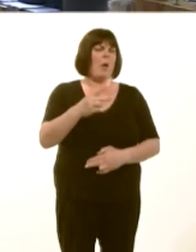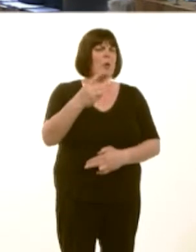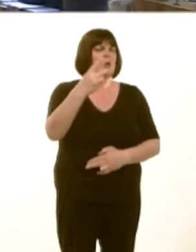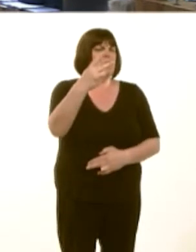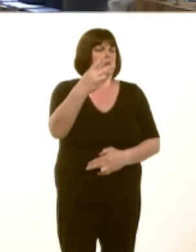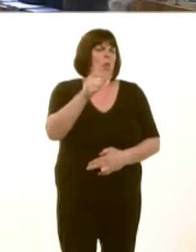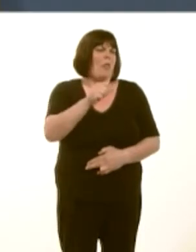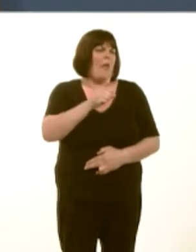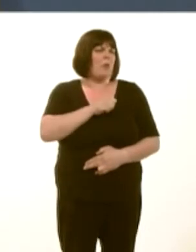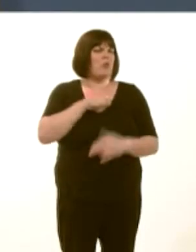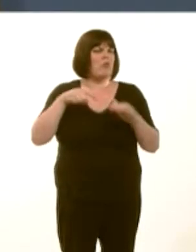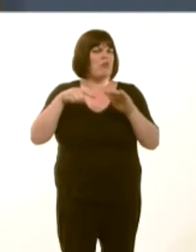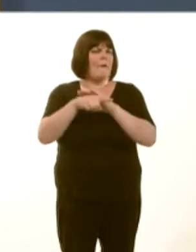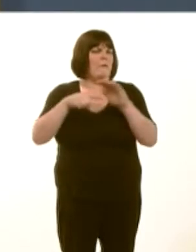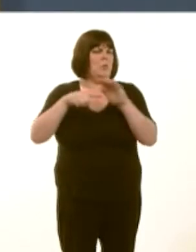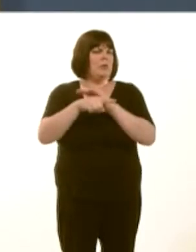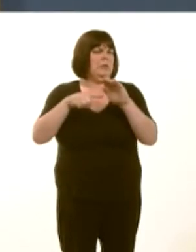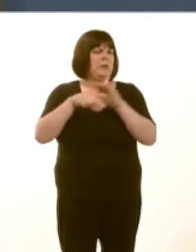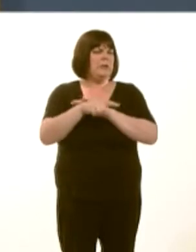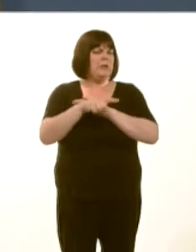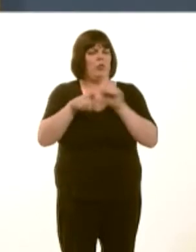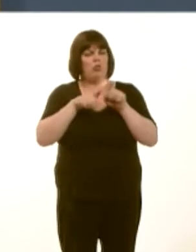losing their lives recently attempting to cross the Mediterranean.